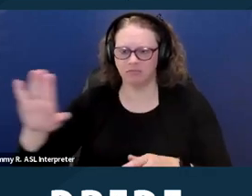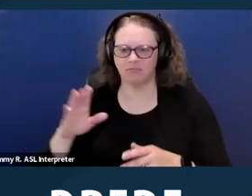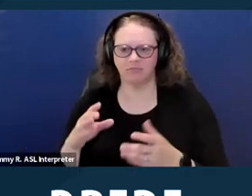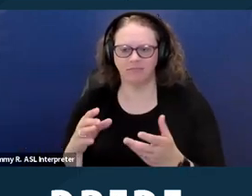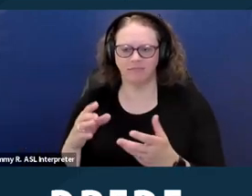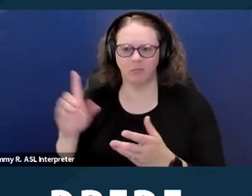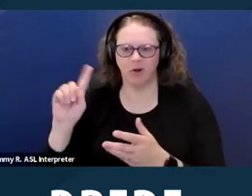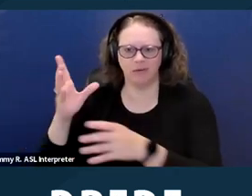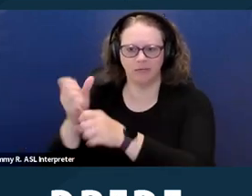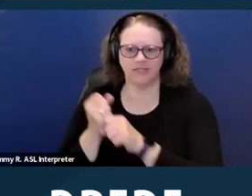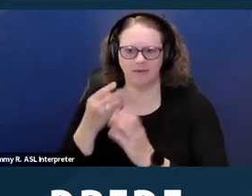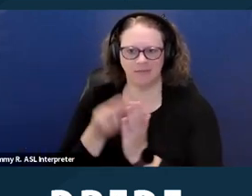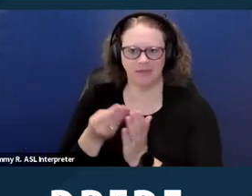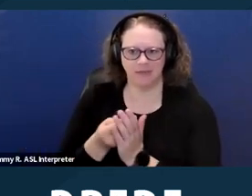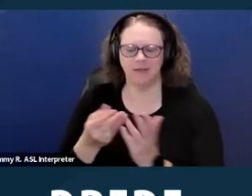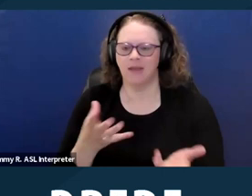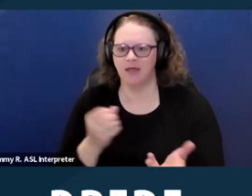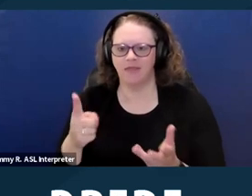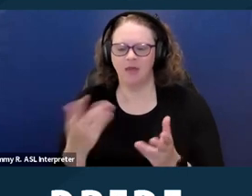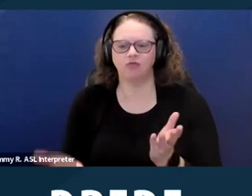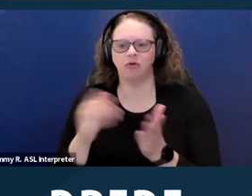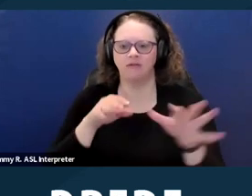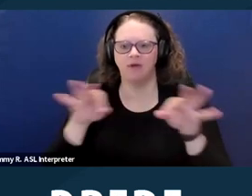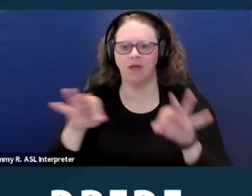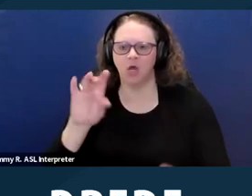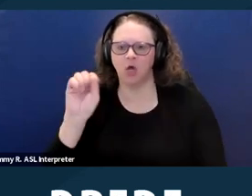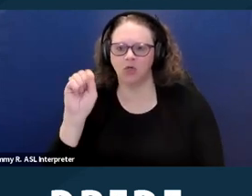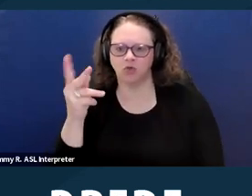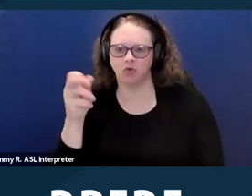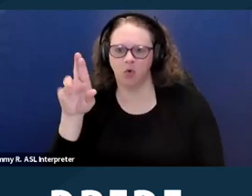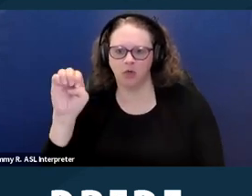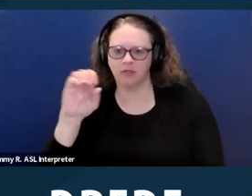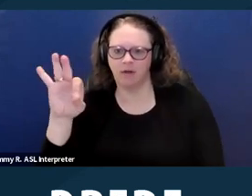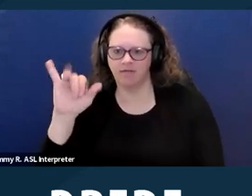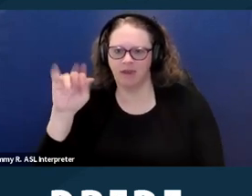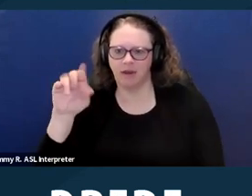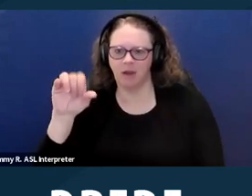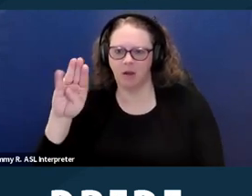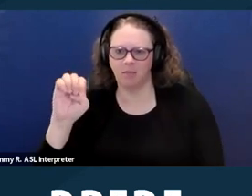and they redefined what source of income means. Next slide please.